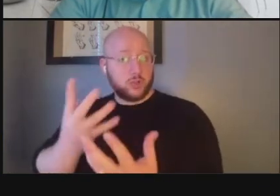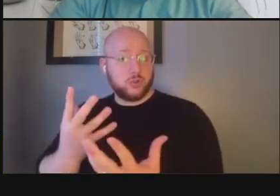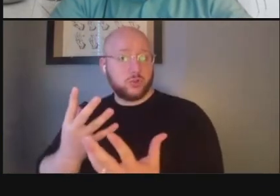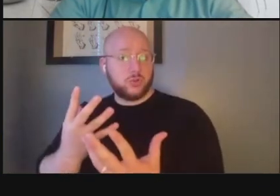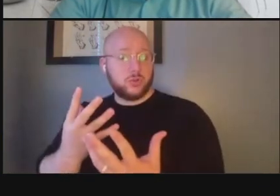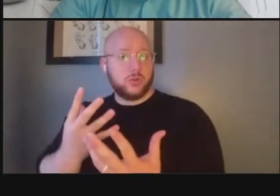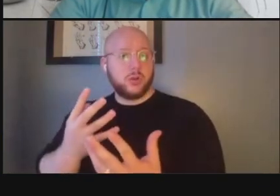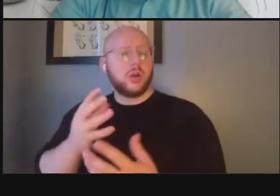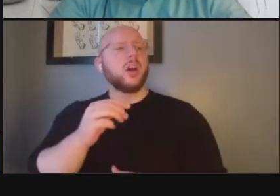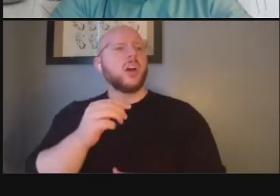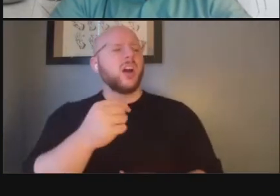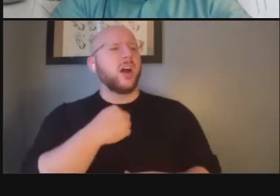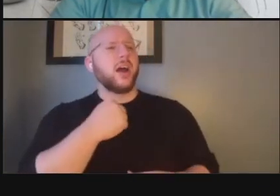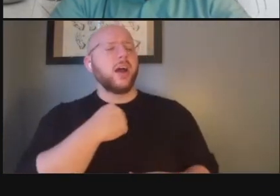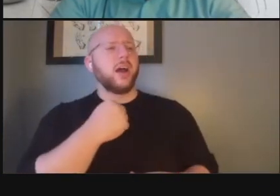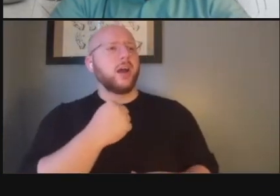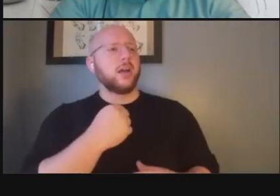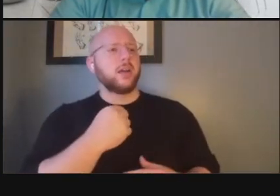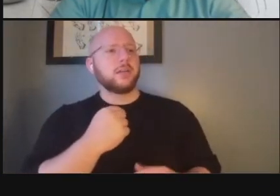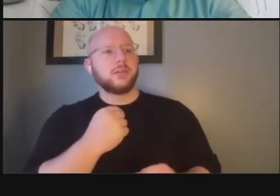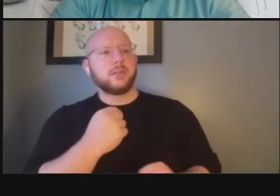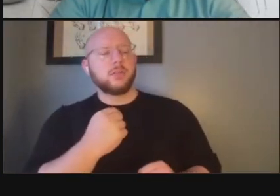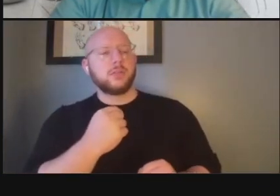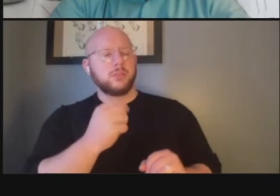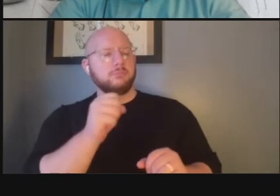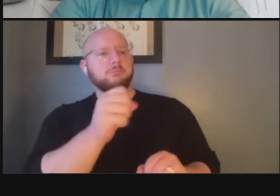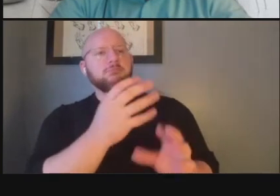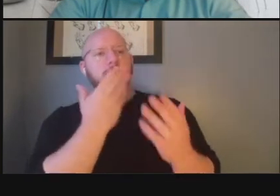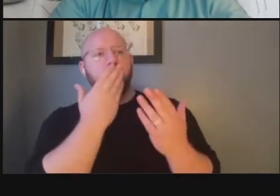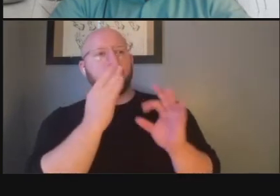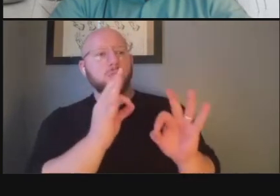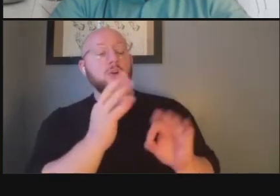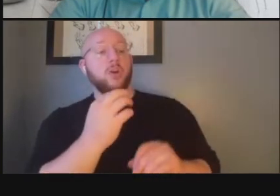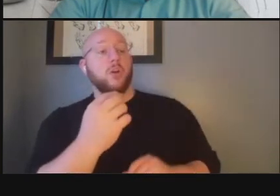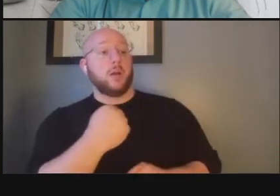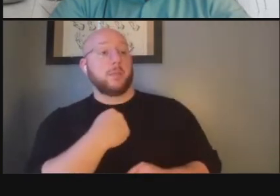but i'm just saying that yes thank you and but what i'm just saying is that if some